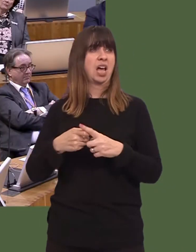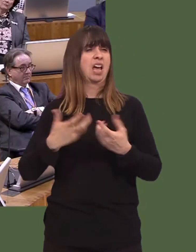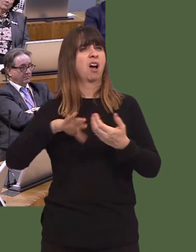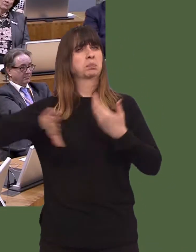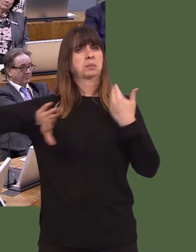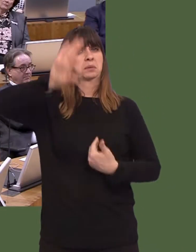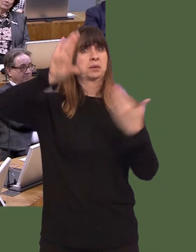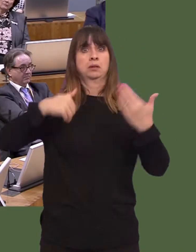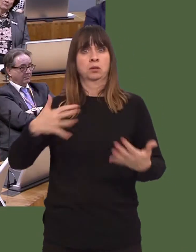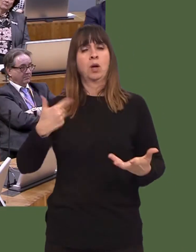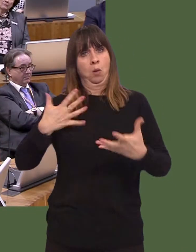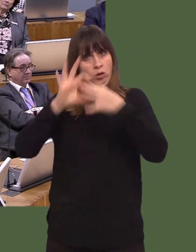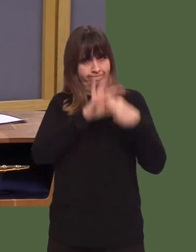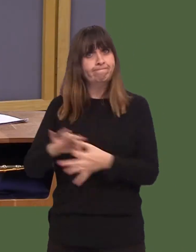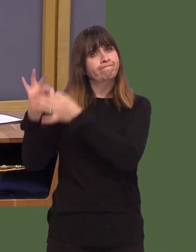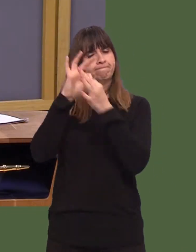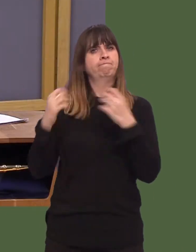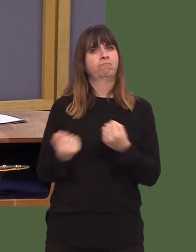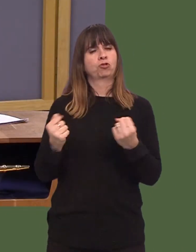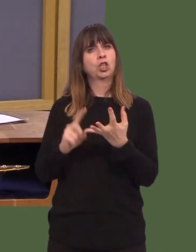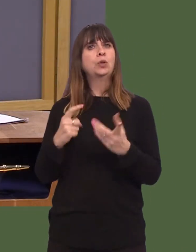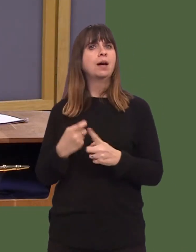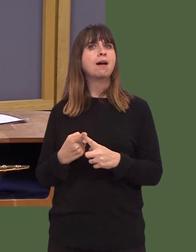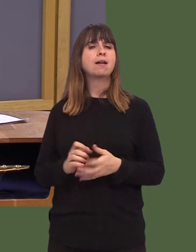Y Llywydd / The Llywydd: The leader of Plaid Cymru, Leanne Wood.